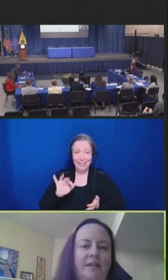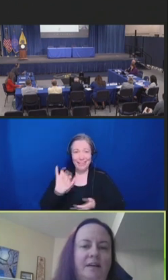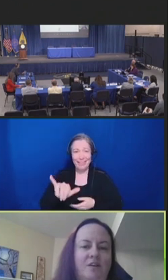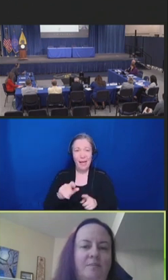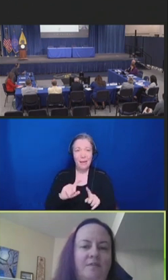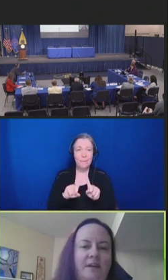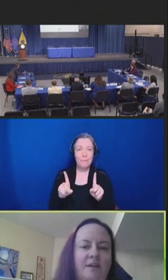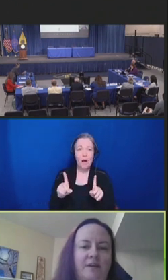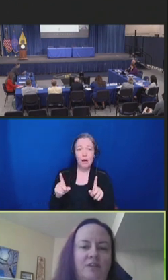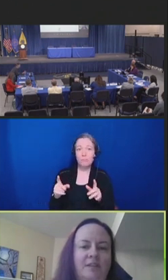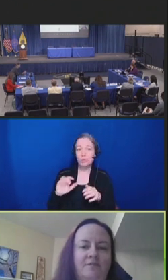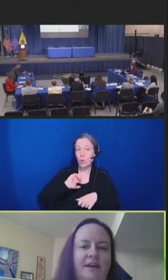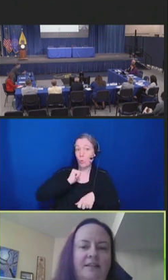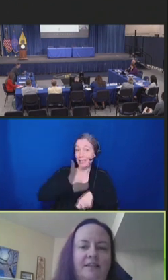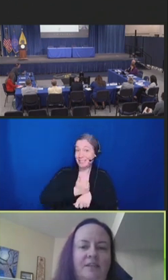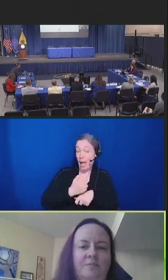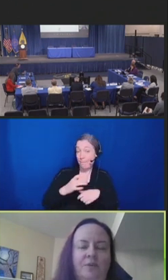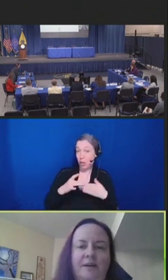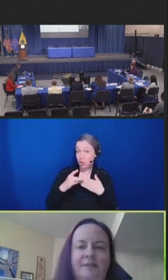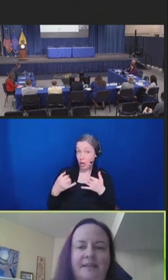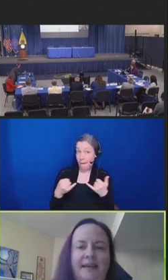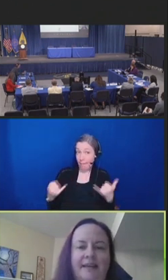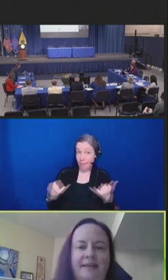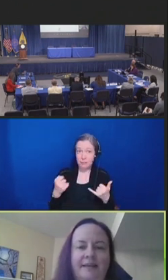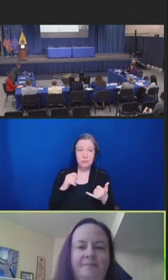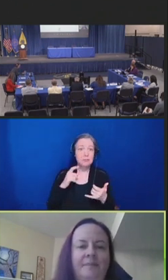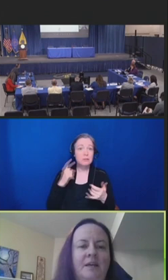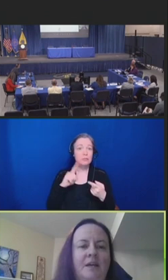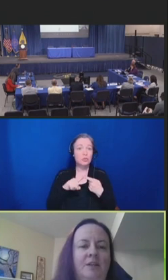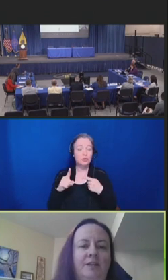economic evaluations of vaccination programs in Canada.